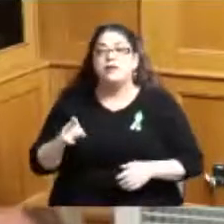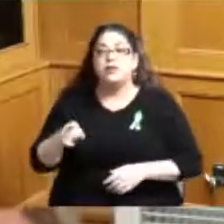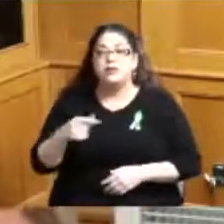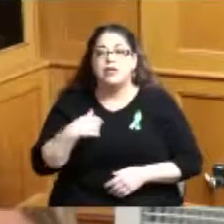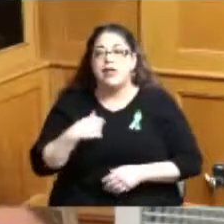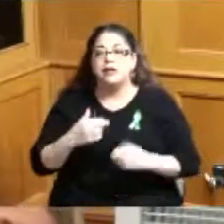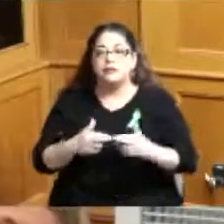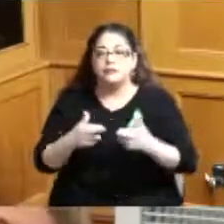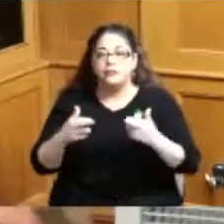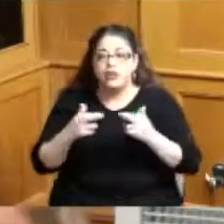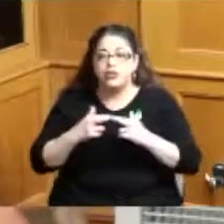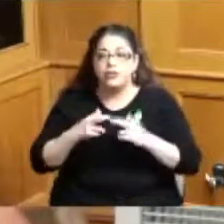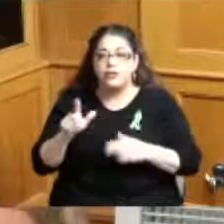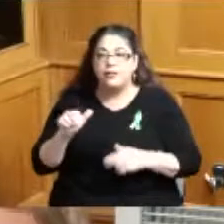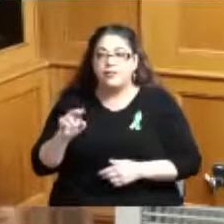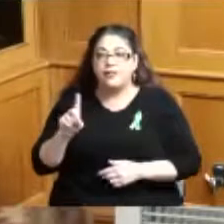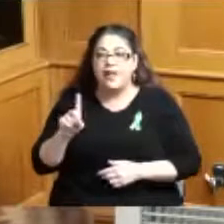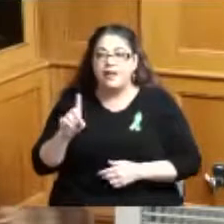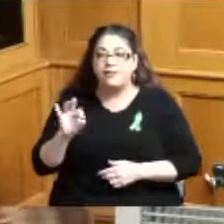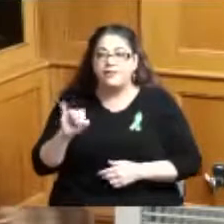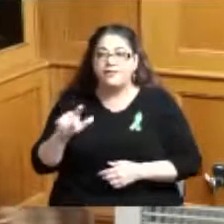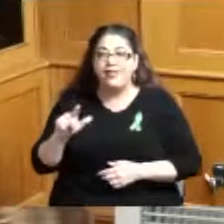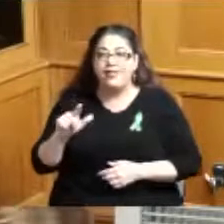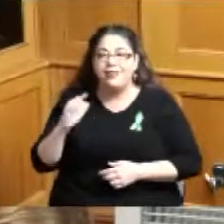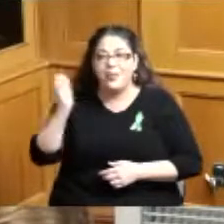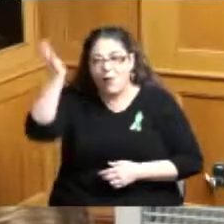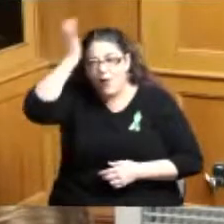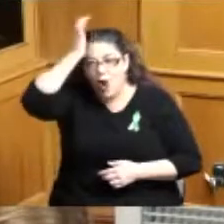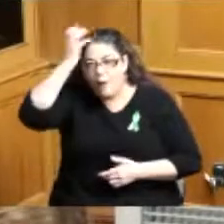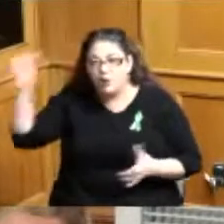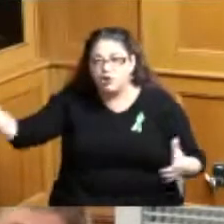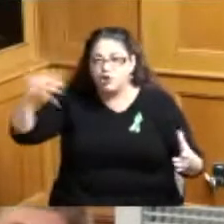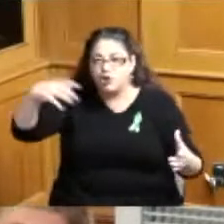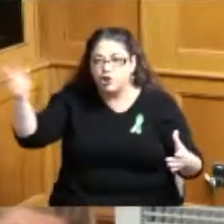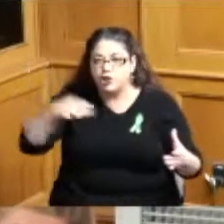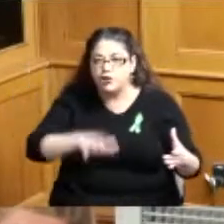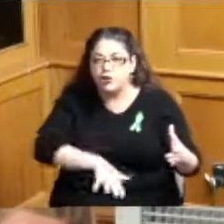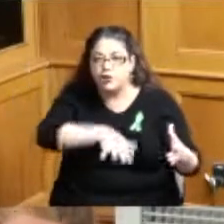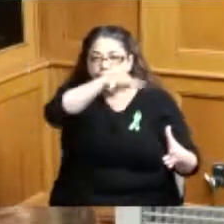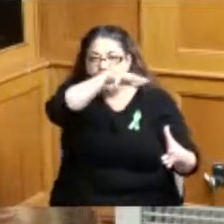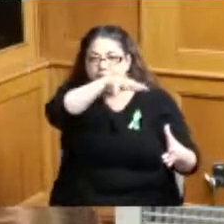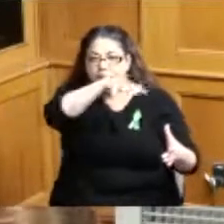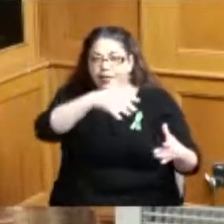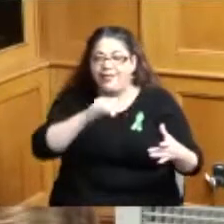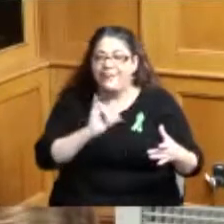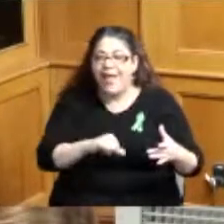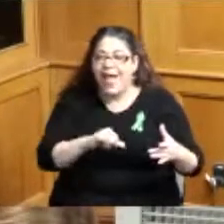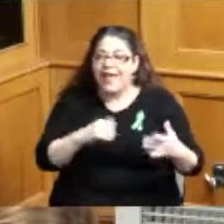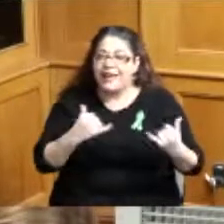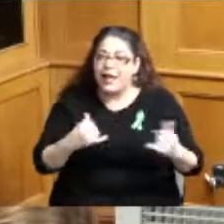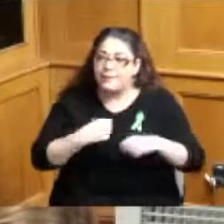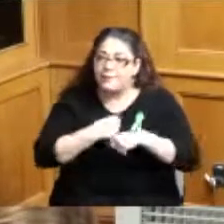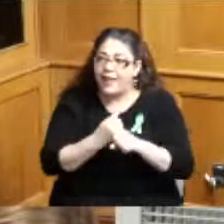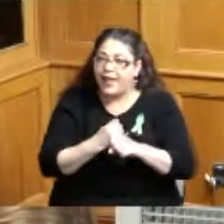landfill waste diversion is a very important thing to us and diverting organics is a big focus for